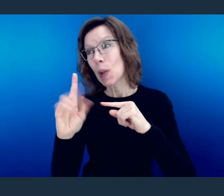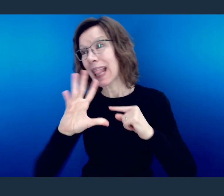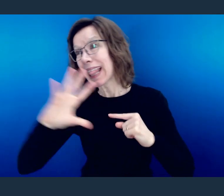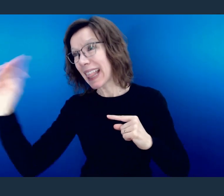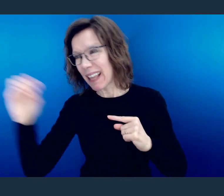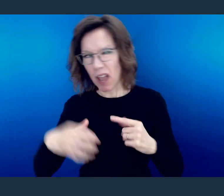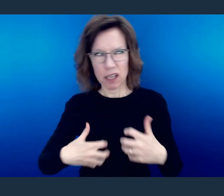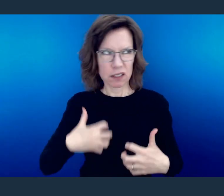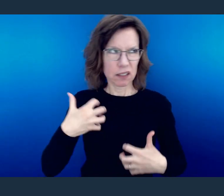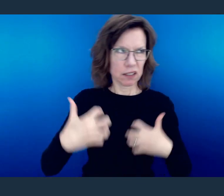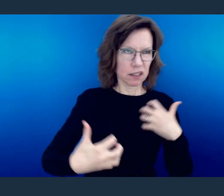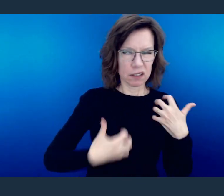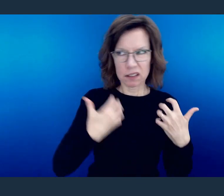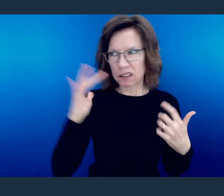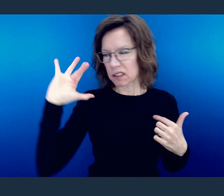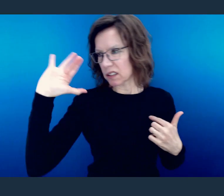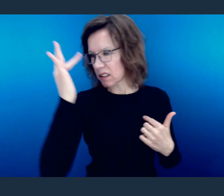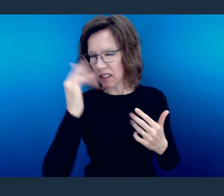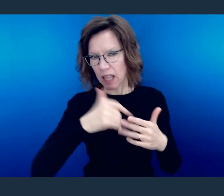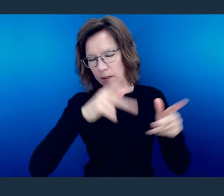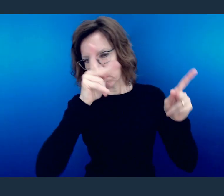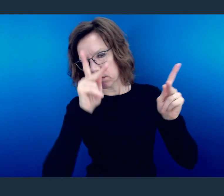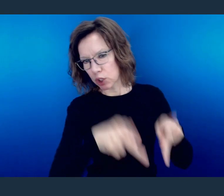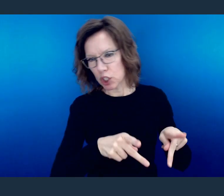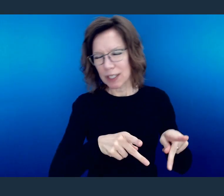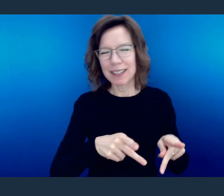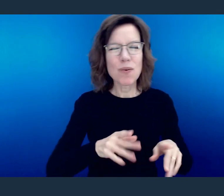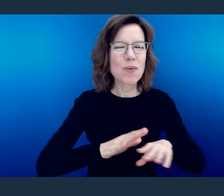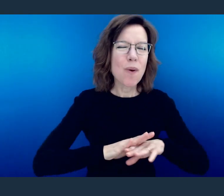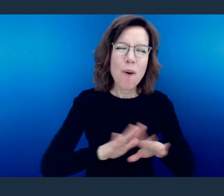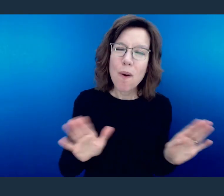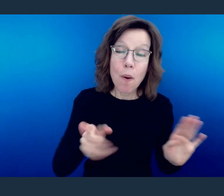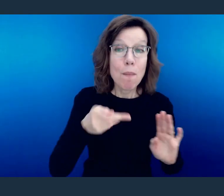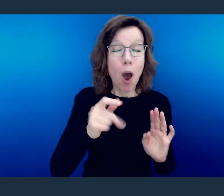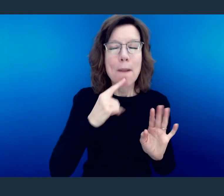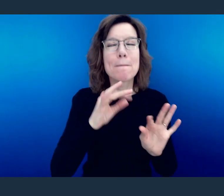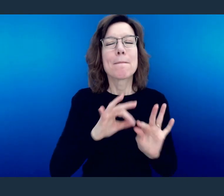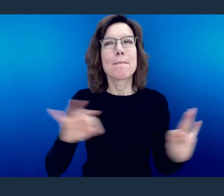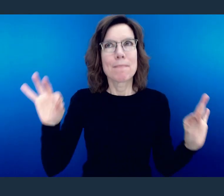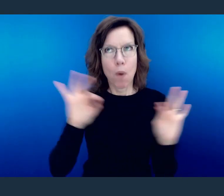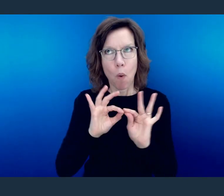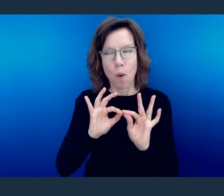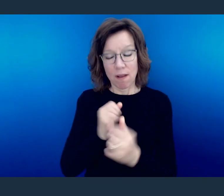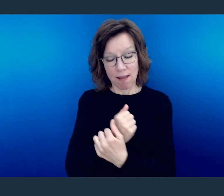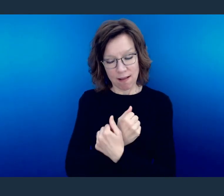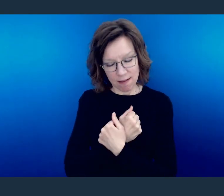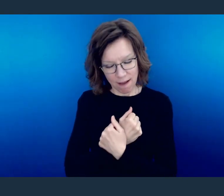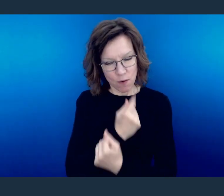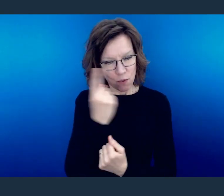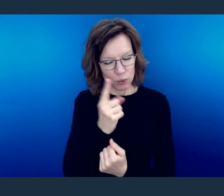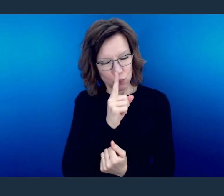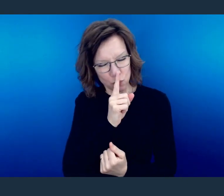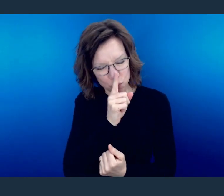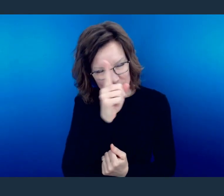got this pain and this groaning inside of you because you have this animosity toward them. No. Paul says, "Let love be genuine."